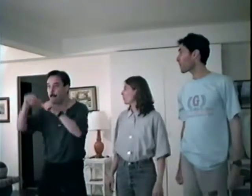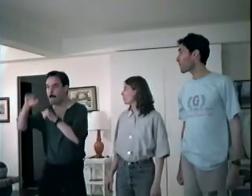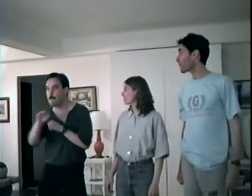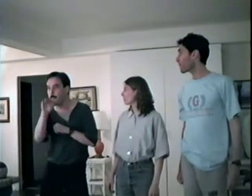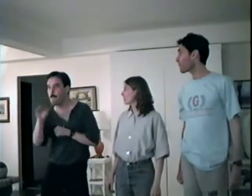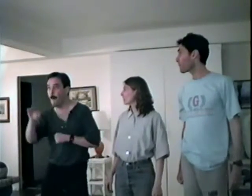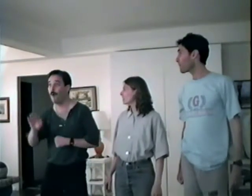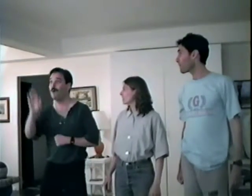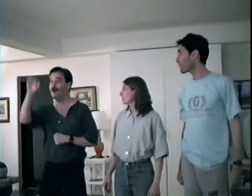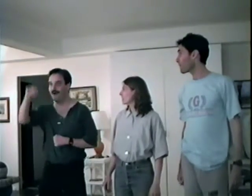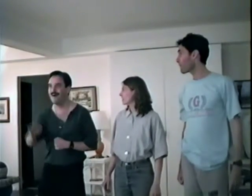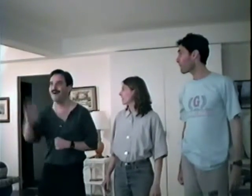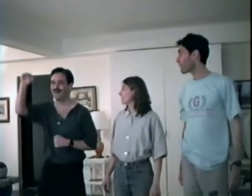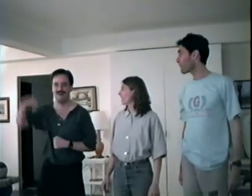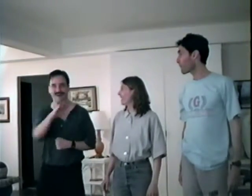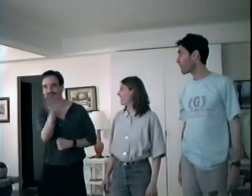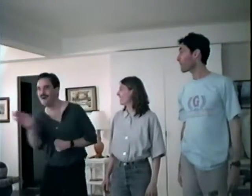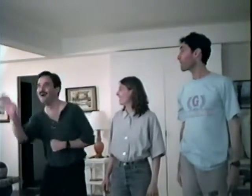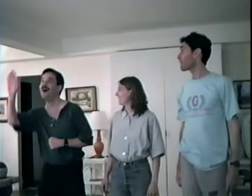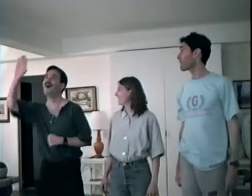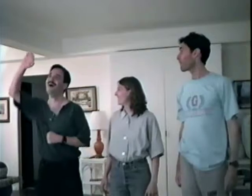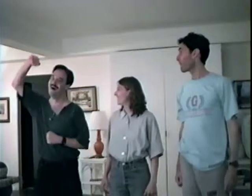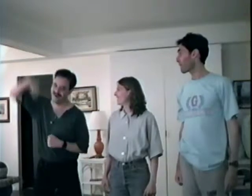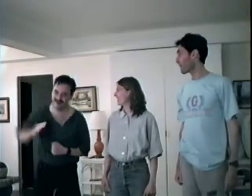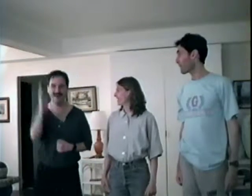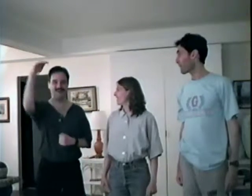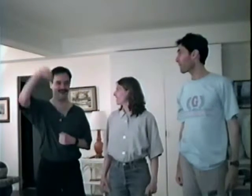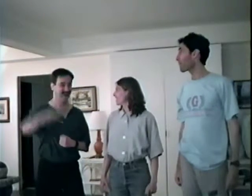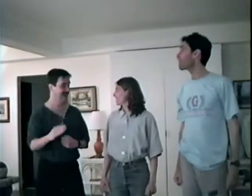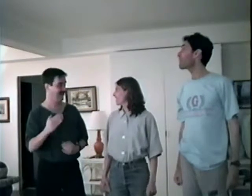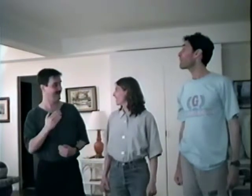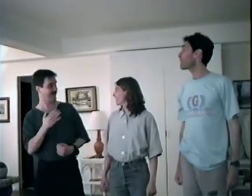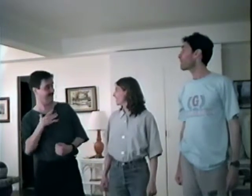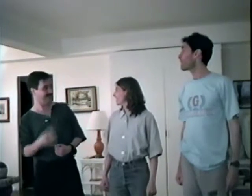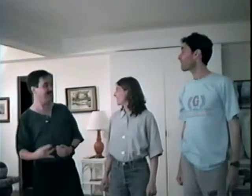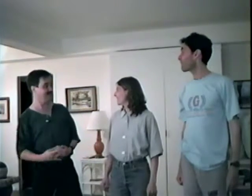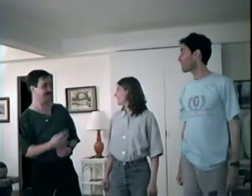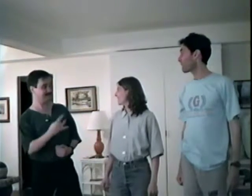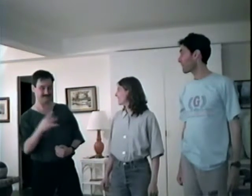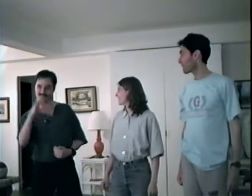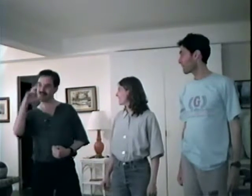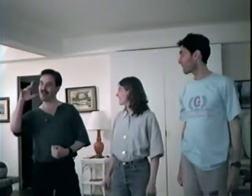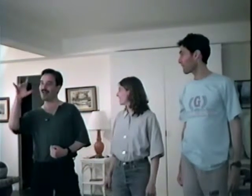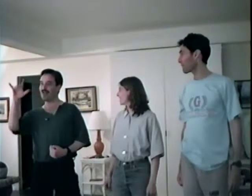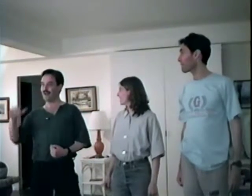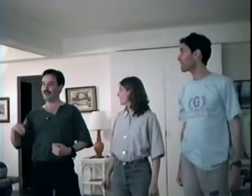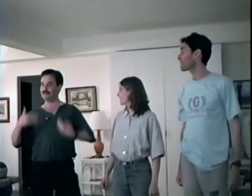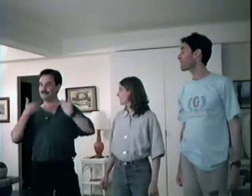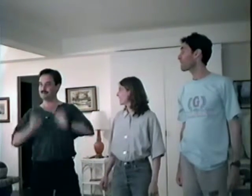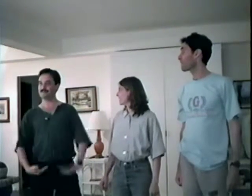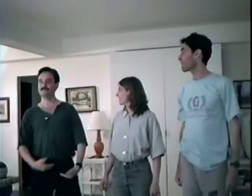I can zoom around. Way up off the ground. I’m flying